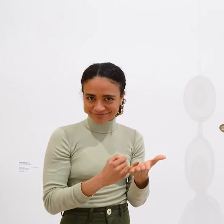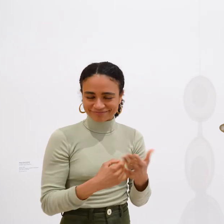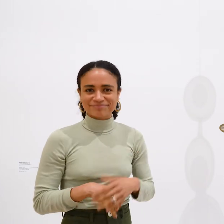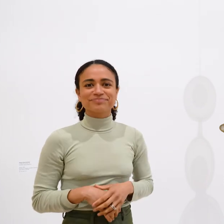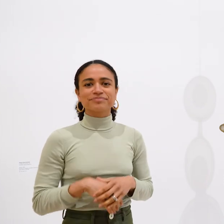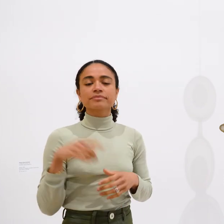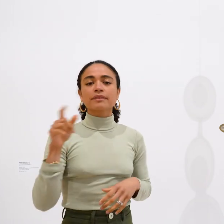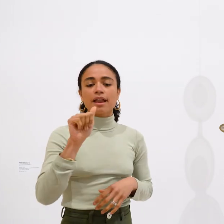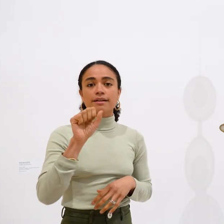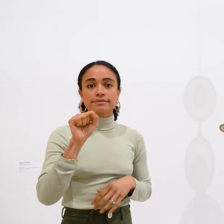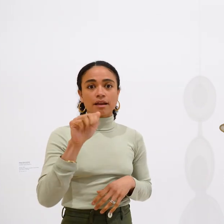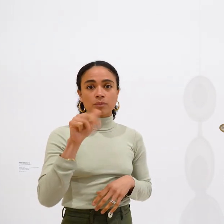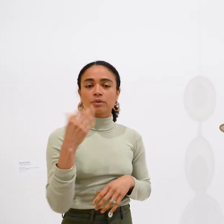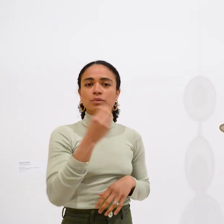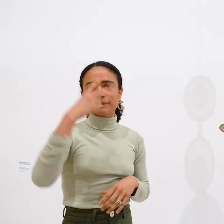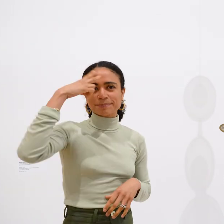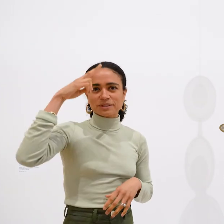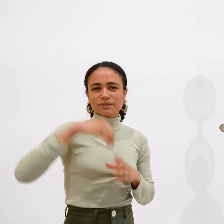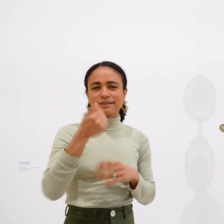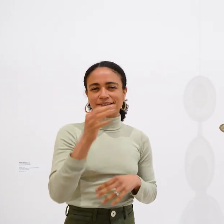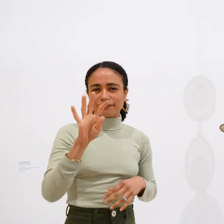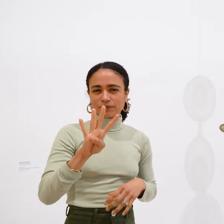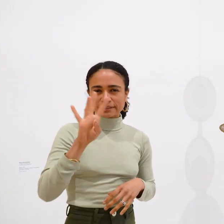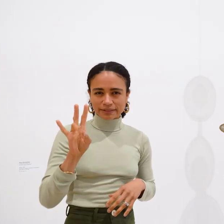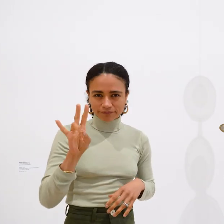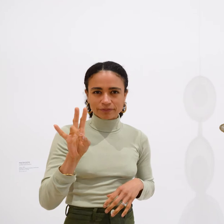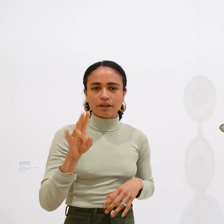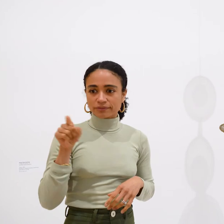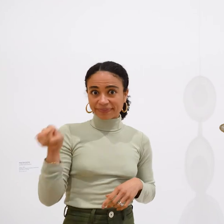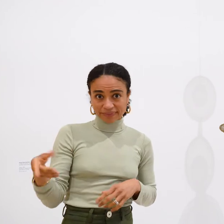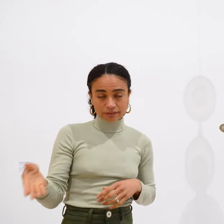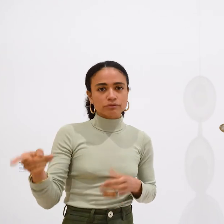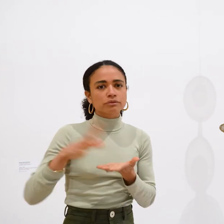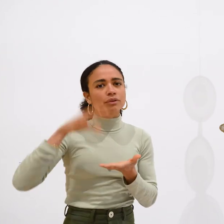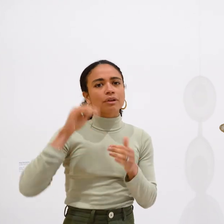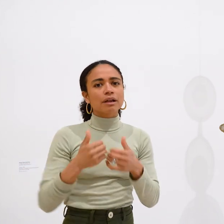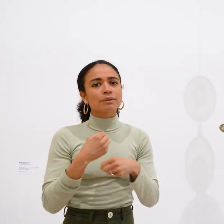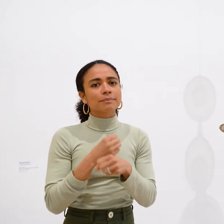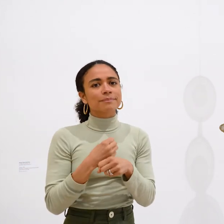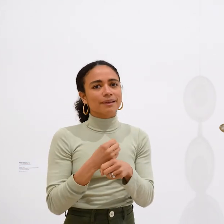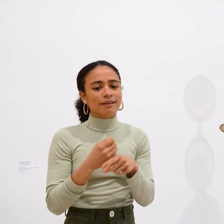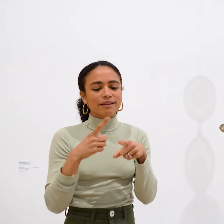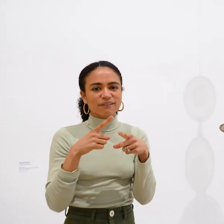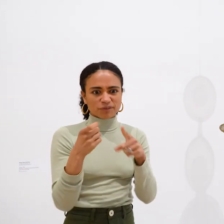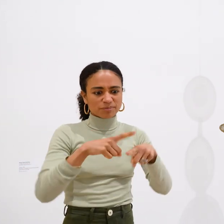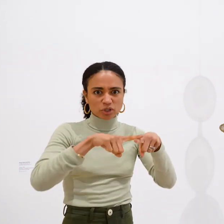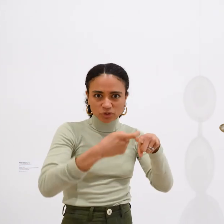Asawa took a trip to Mexico in 1947 and, while there, she learned a specific crochet technique.